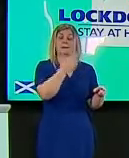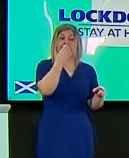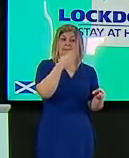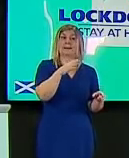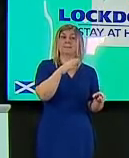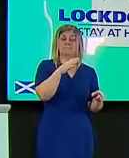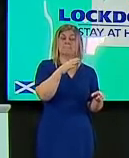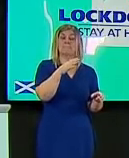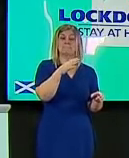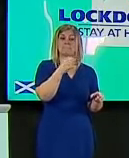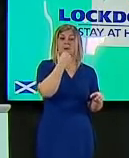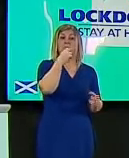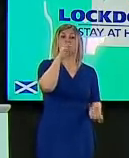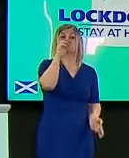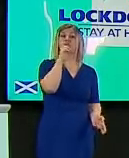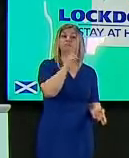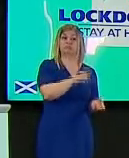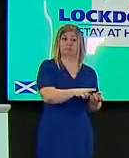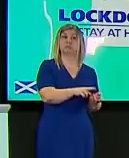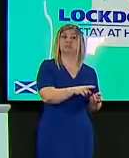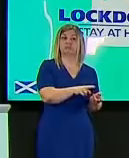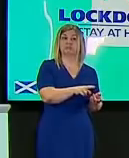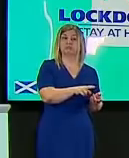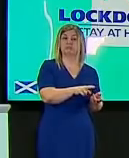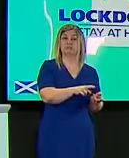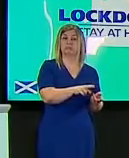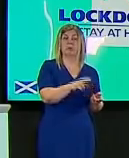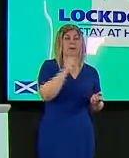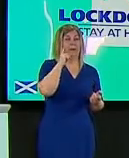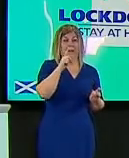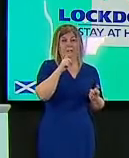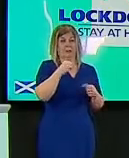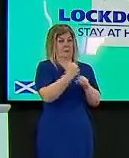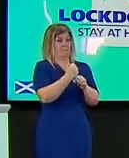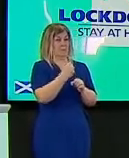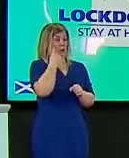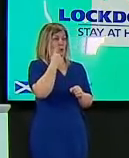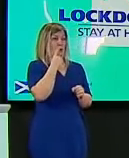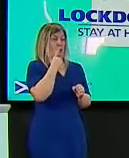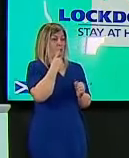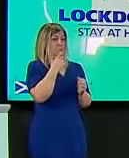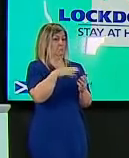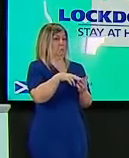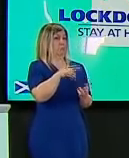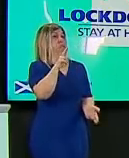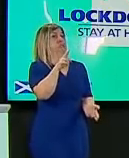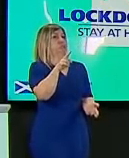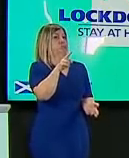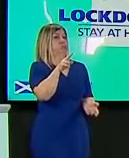hadn't expected to reach until the end of march i believe um even under the most optimistic scenario